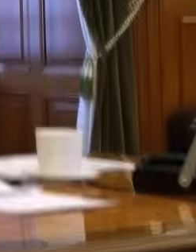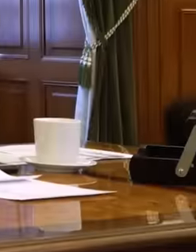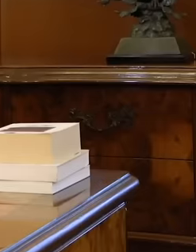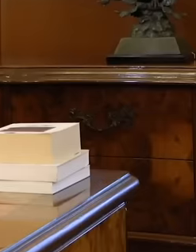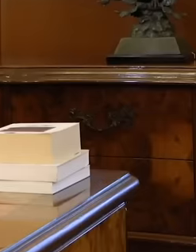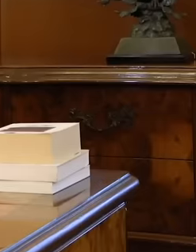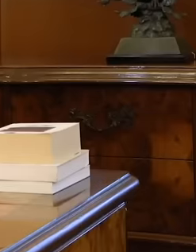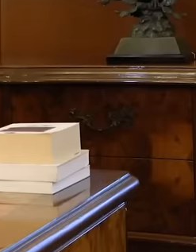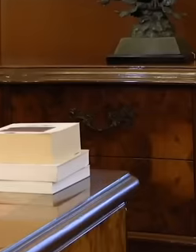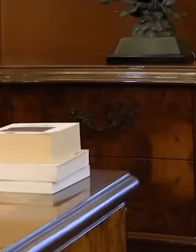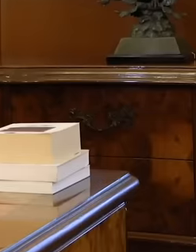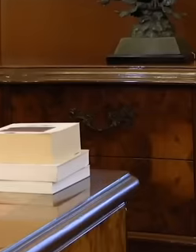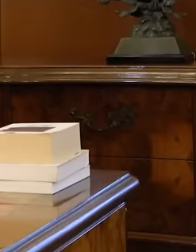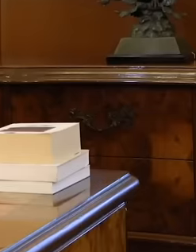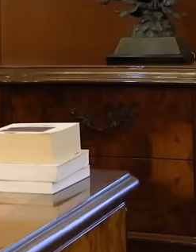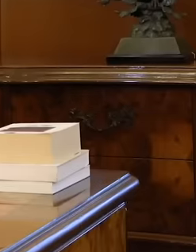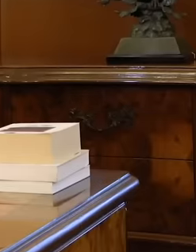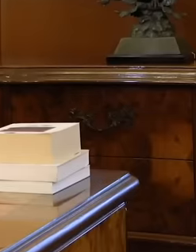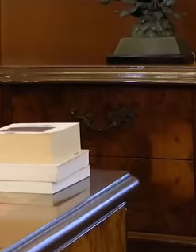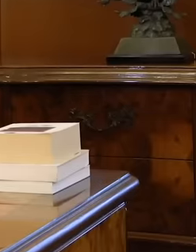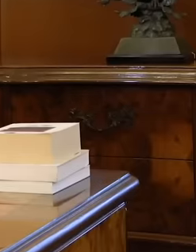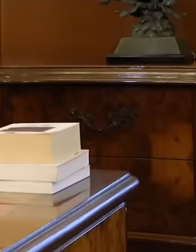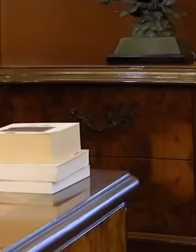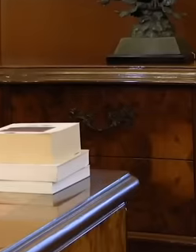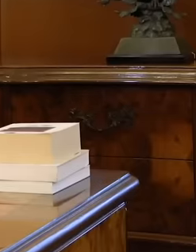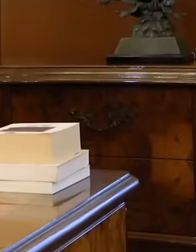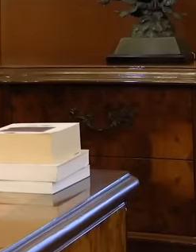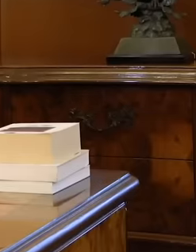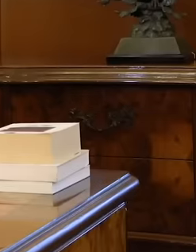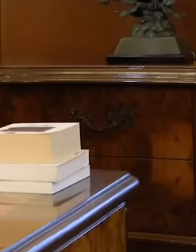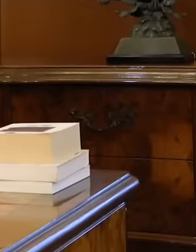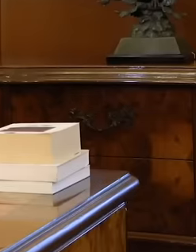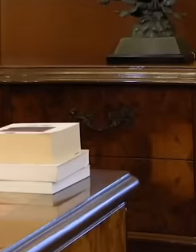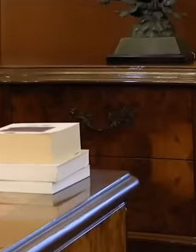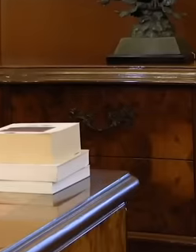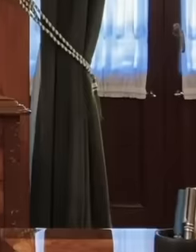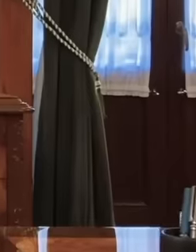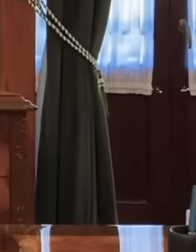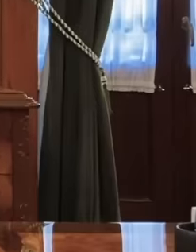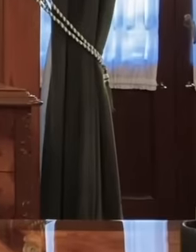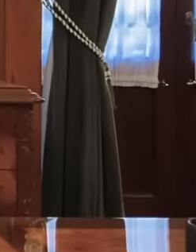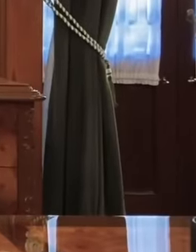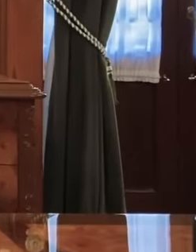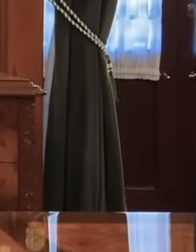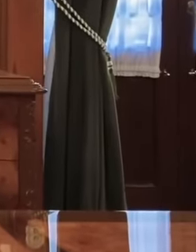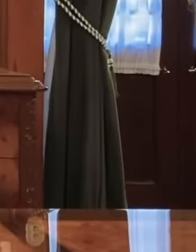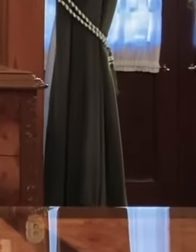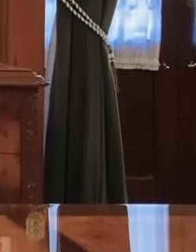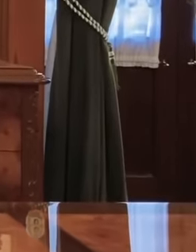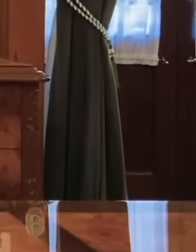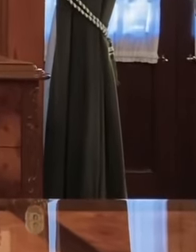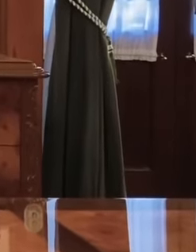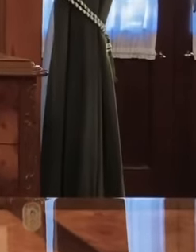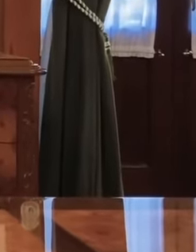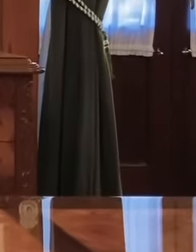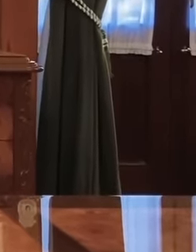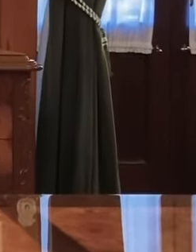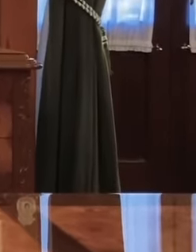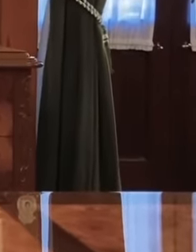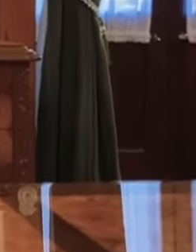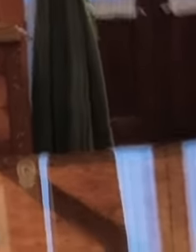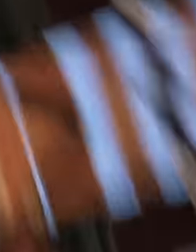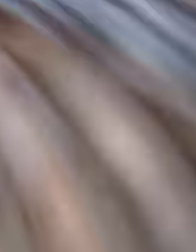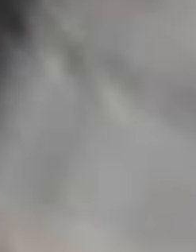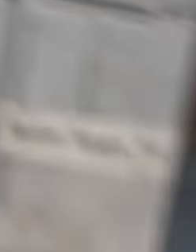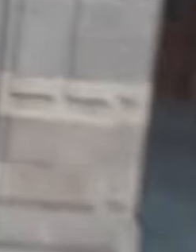experience and knows how those at the top move and as the saying goes, when everyone goes, he is coming